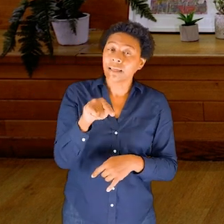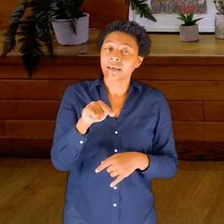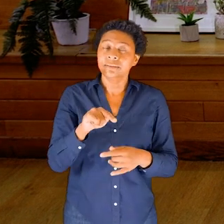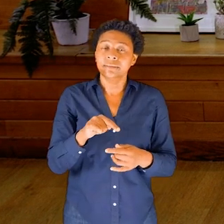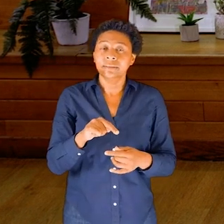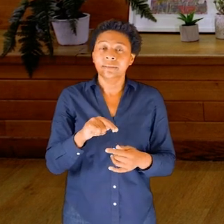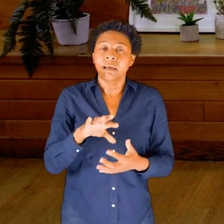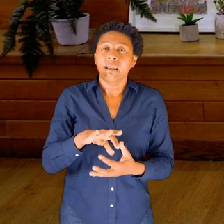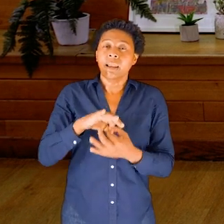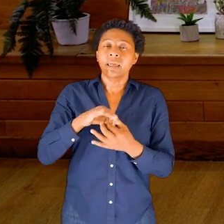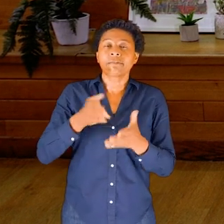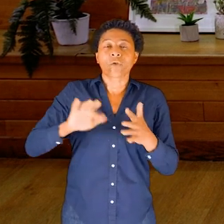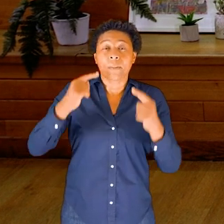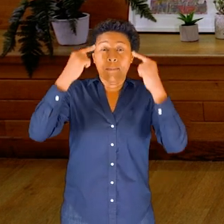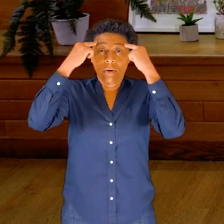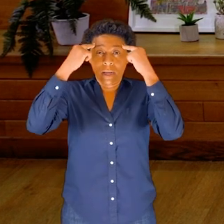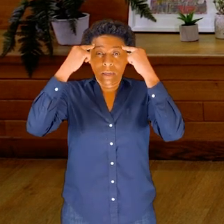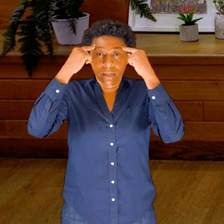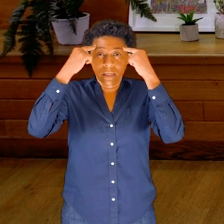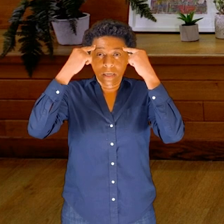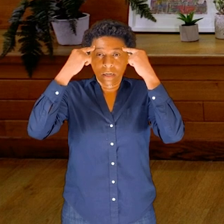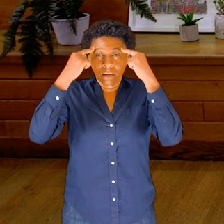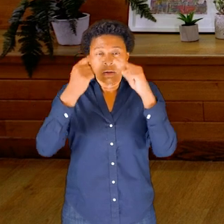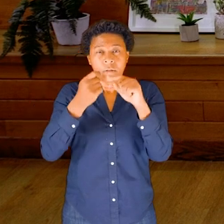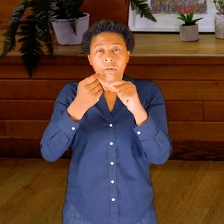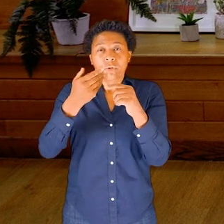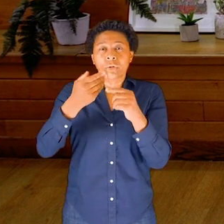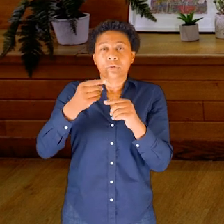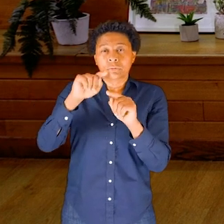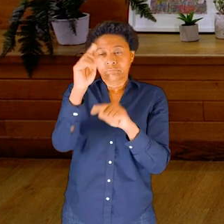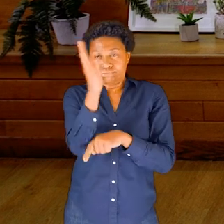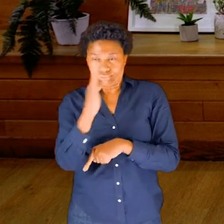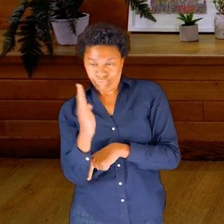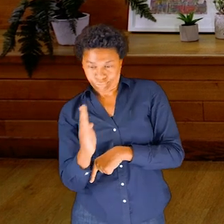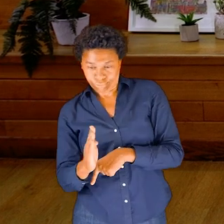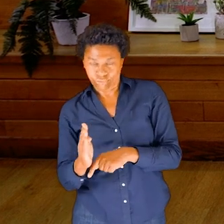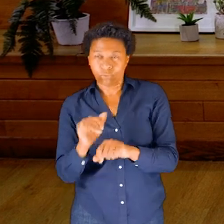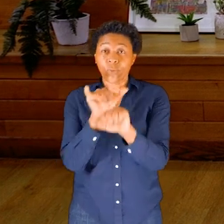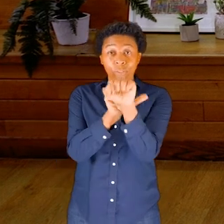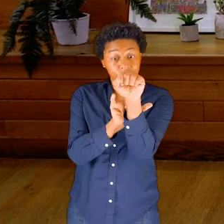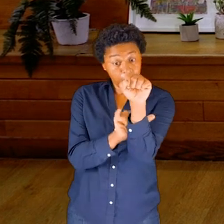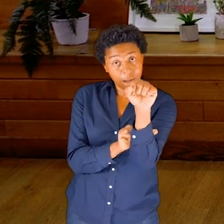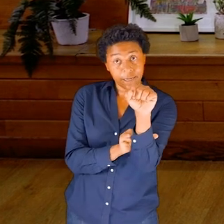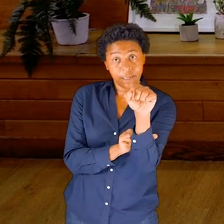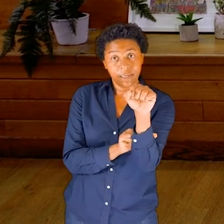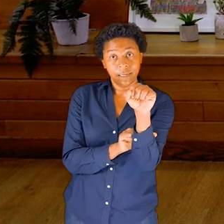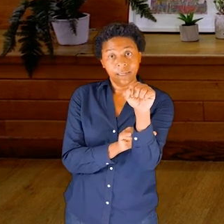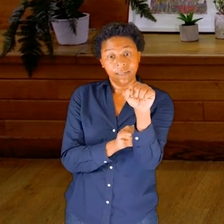down from the brain through the spine, starting to make a journey down the body.